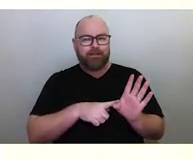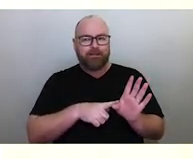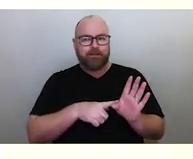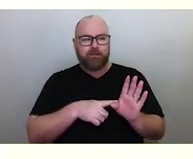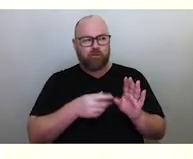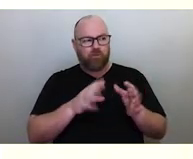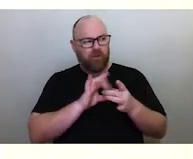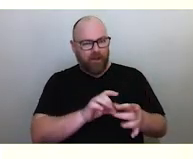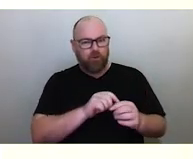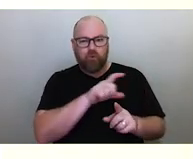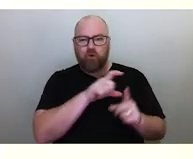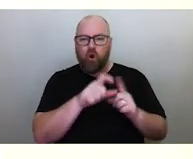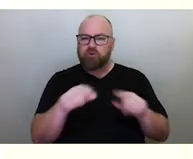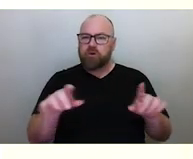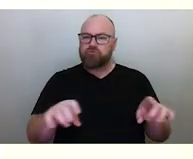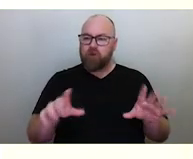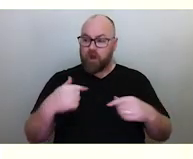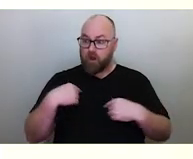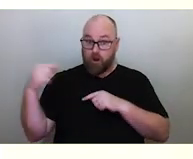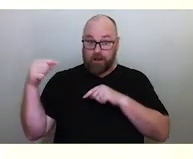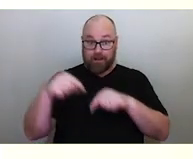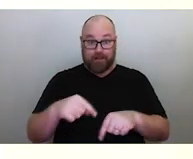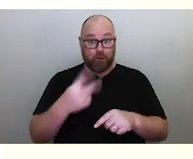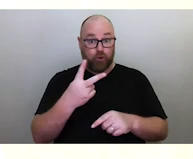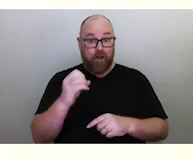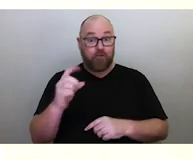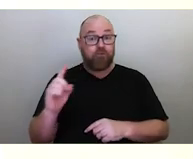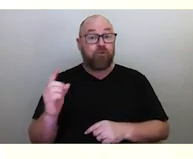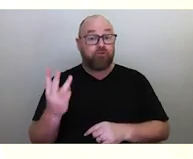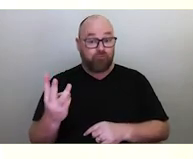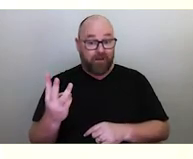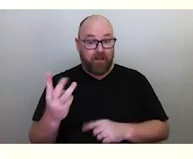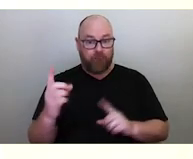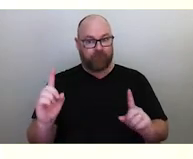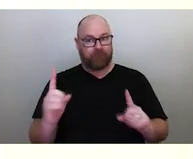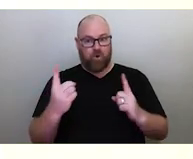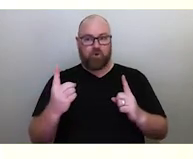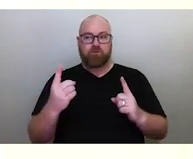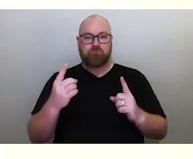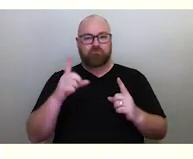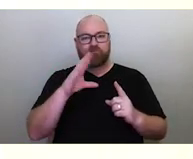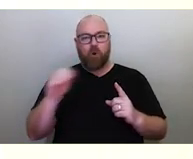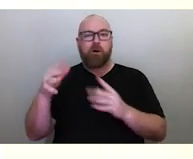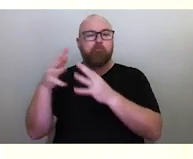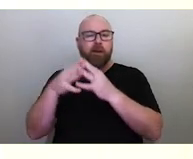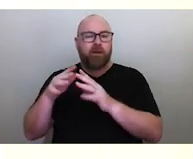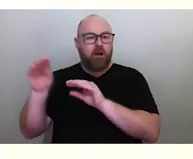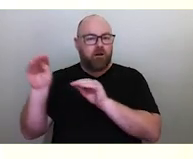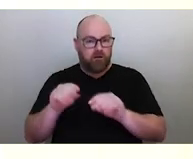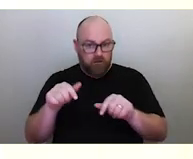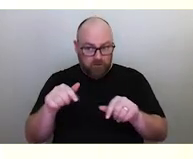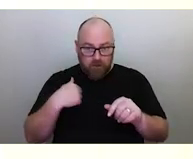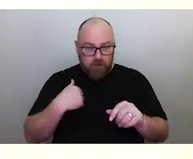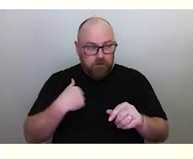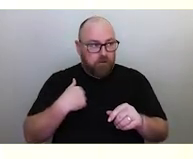When I first came to Australia back in 2003 as an American study abroad student, I had an experienced that changed my life.